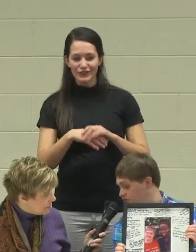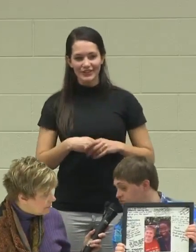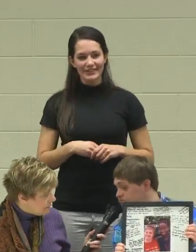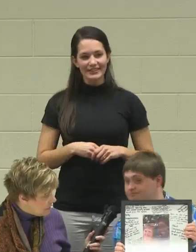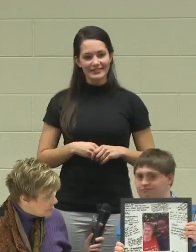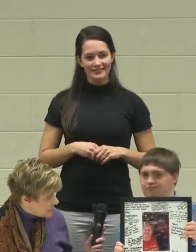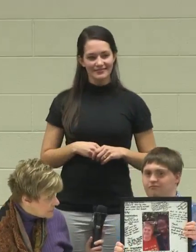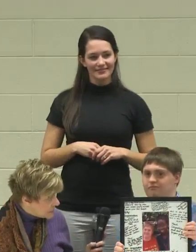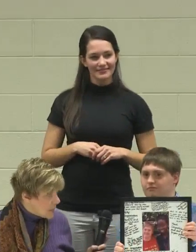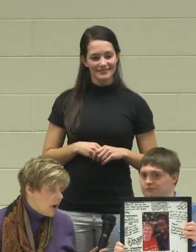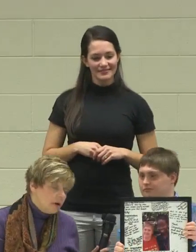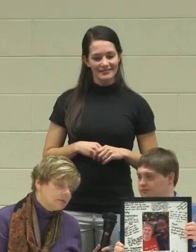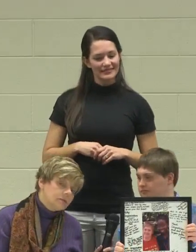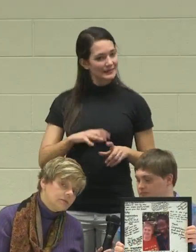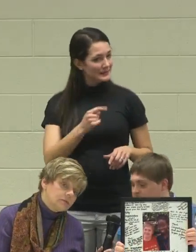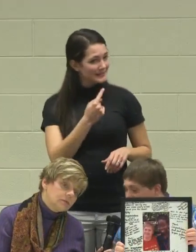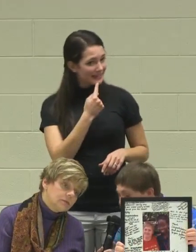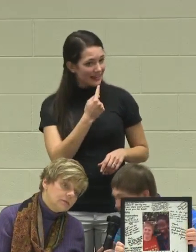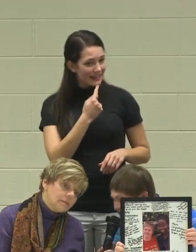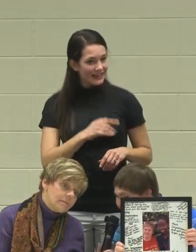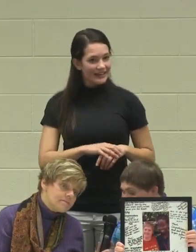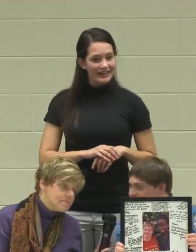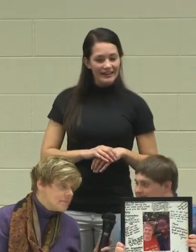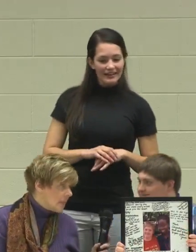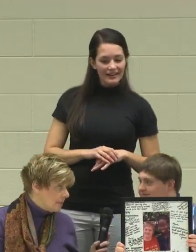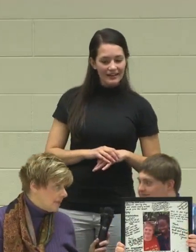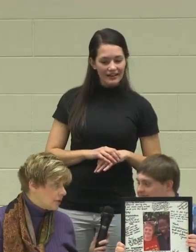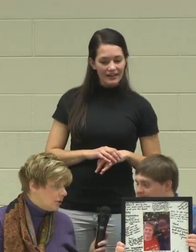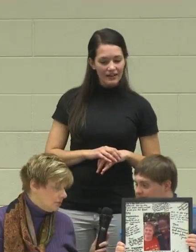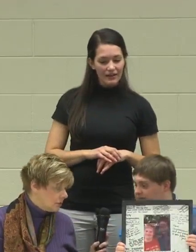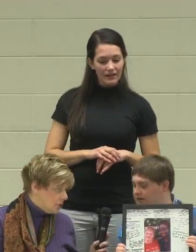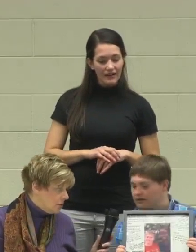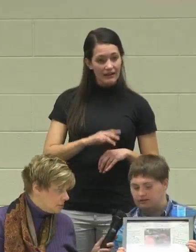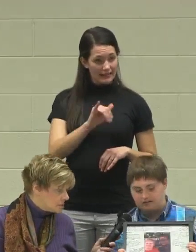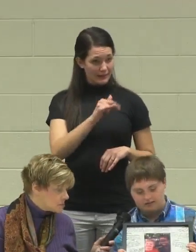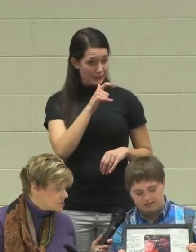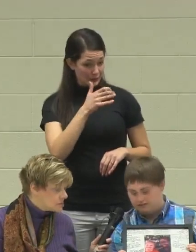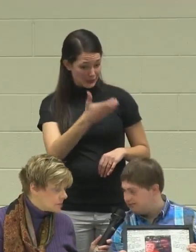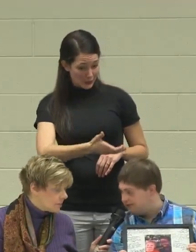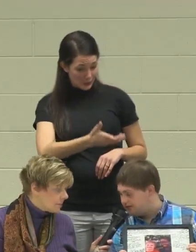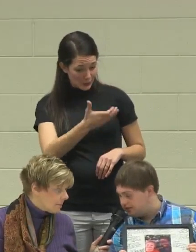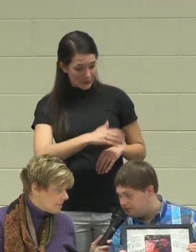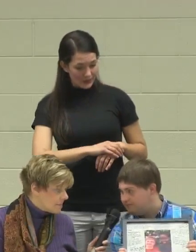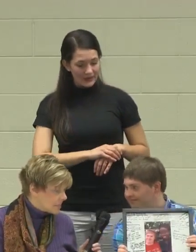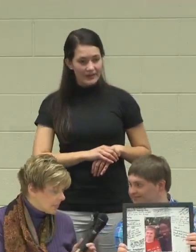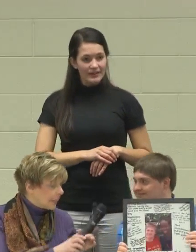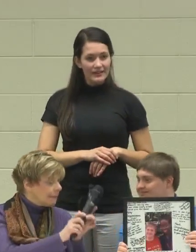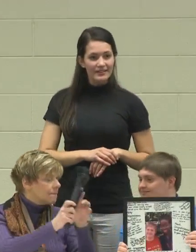"[inaudible, inaudible}." That's who? You? "Yes."